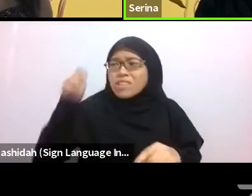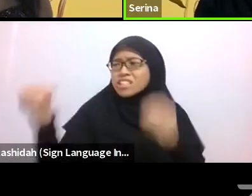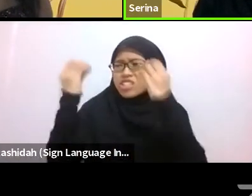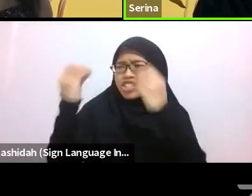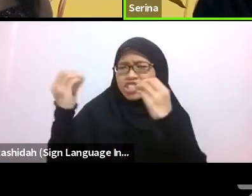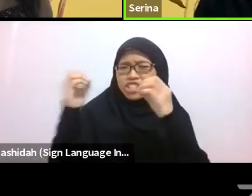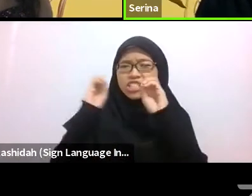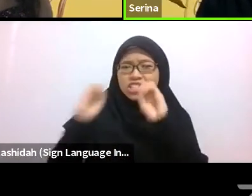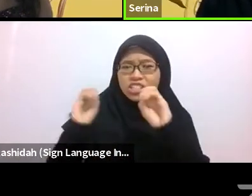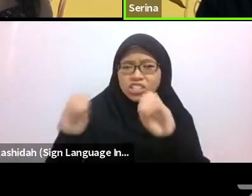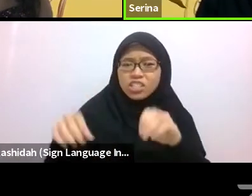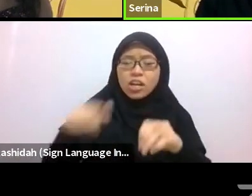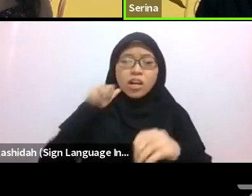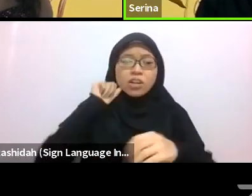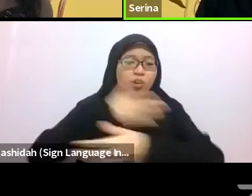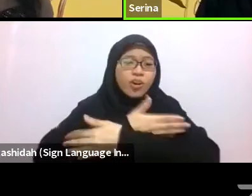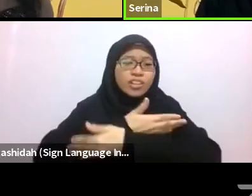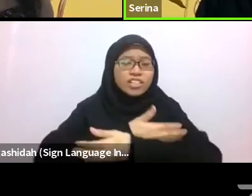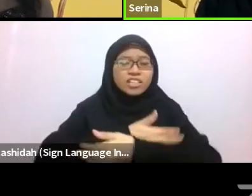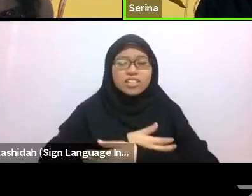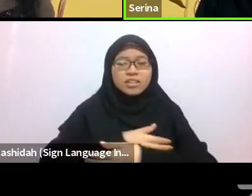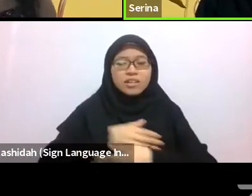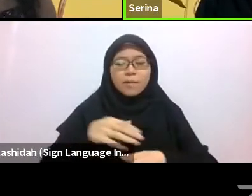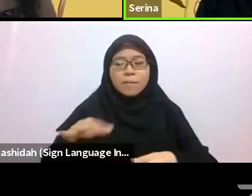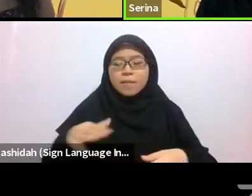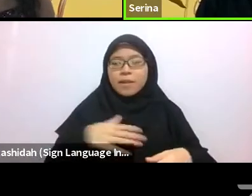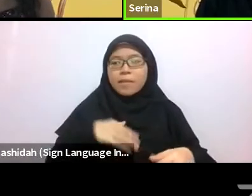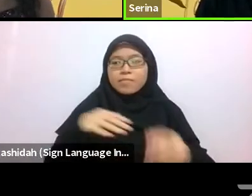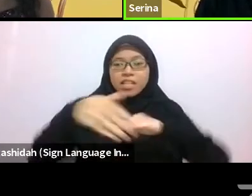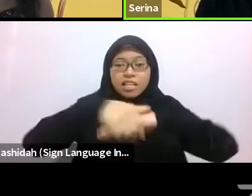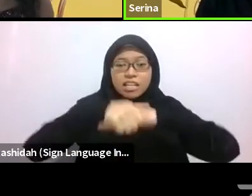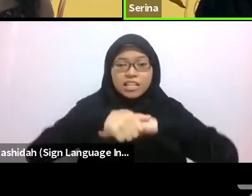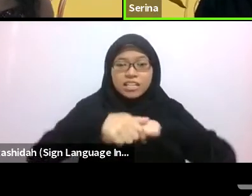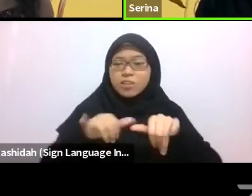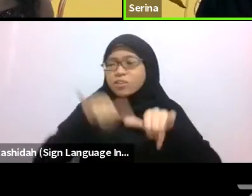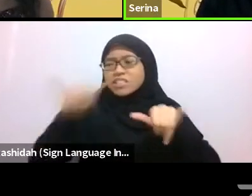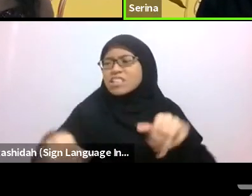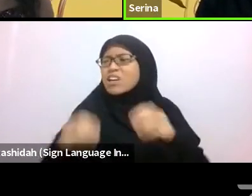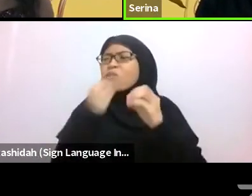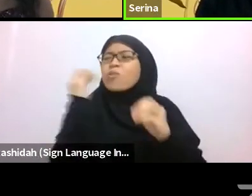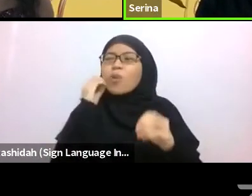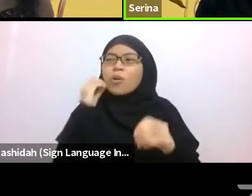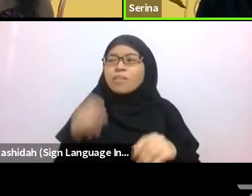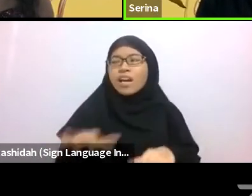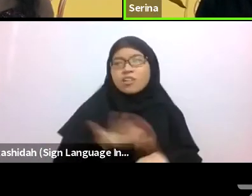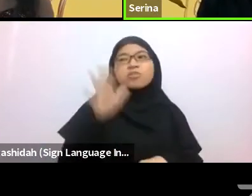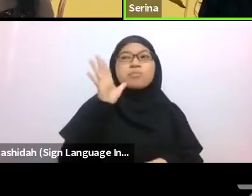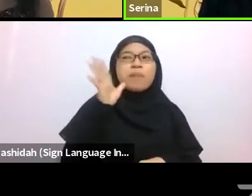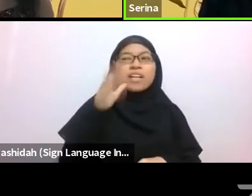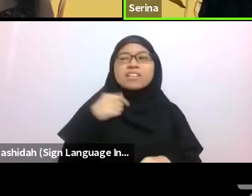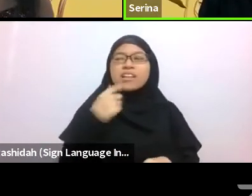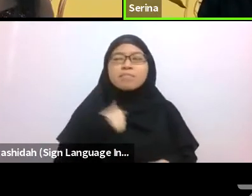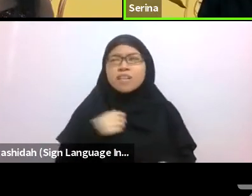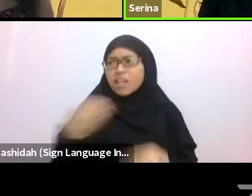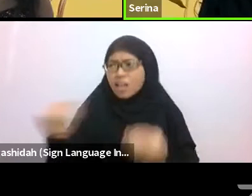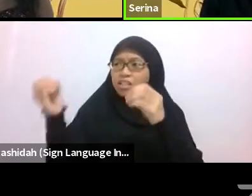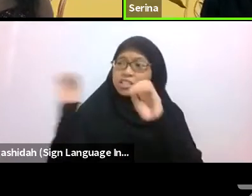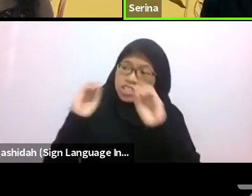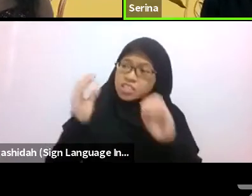Those same mothers came to me and asked me to teach their sons English. I said no. So these are the things I struggle with.